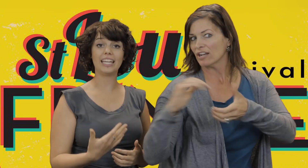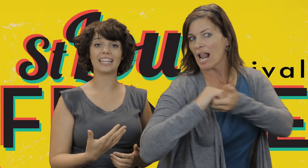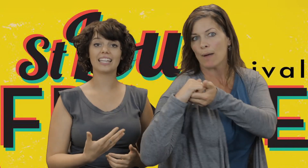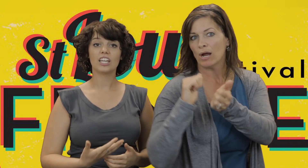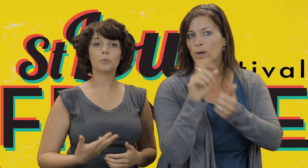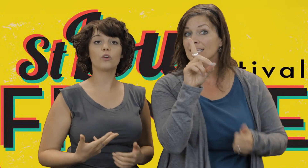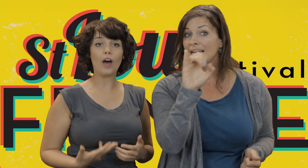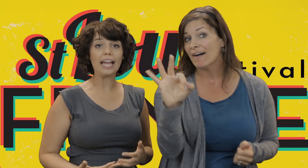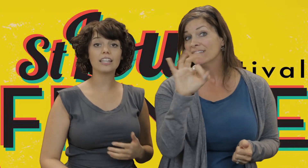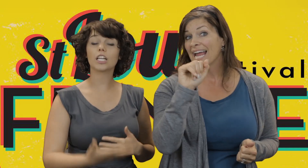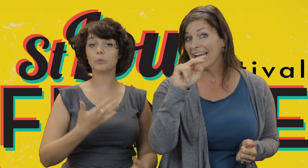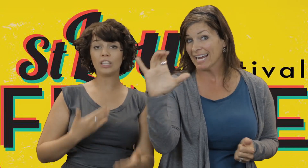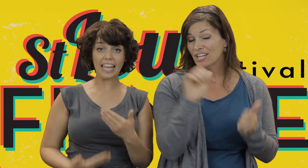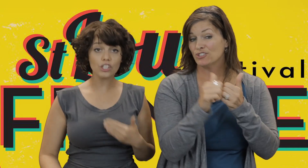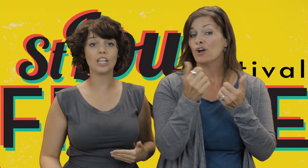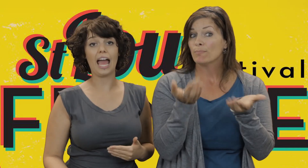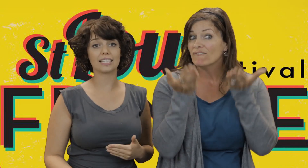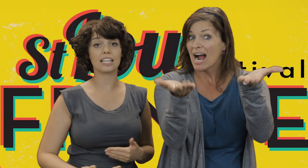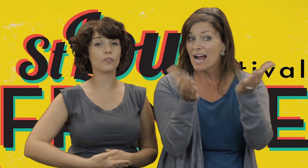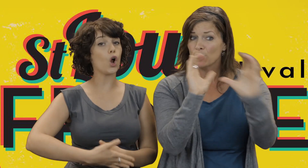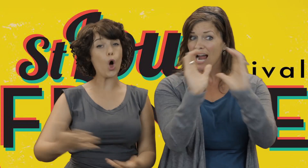to provide the communication access for